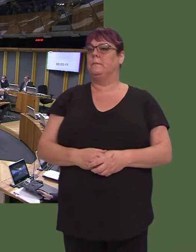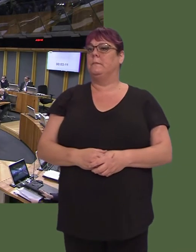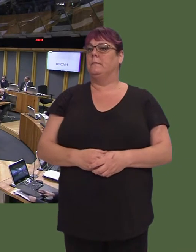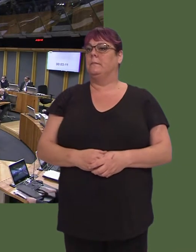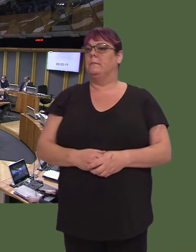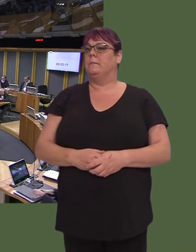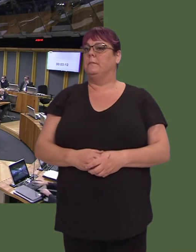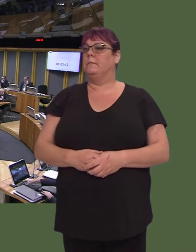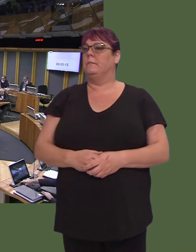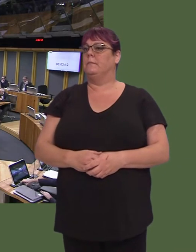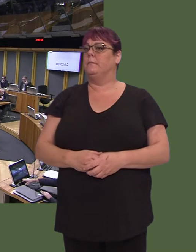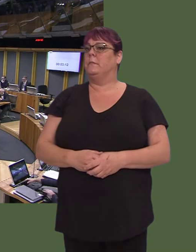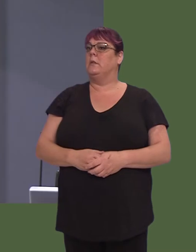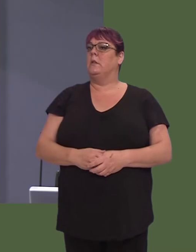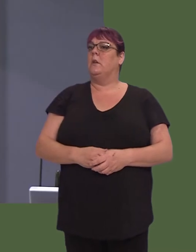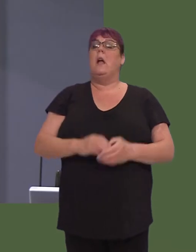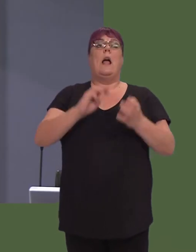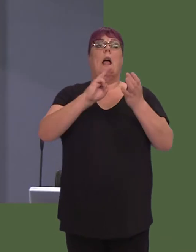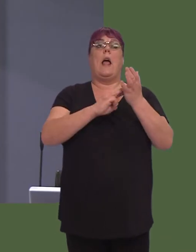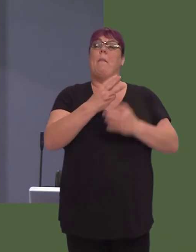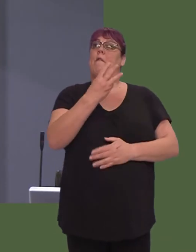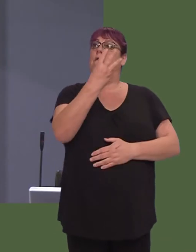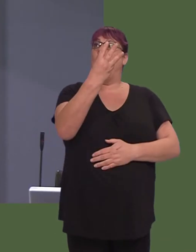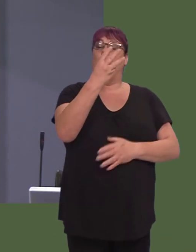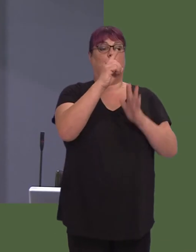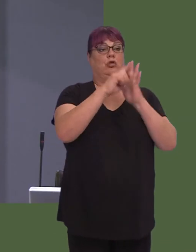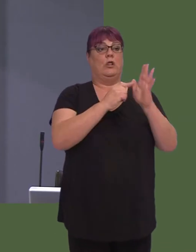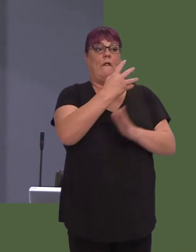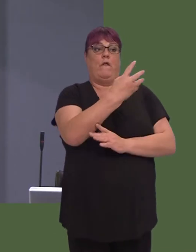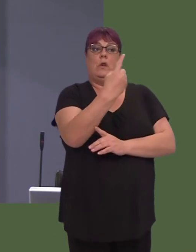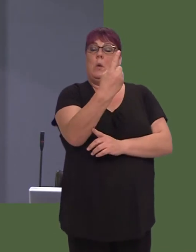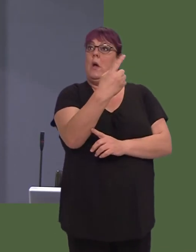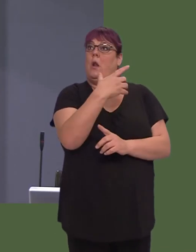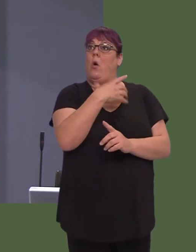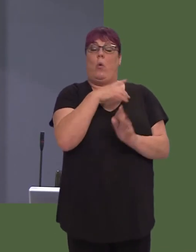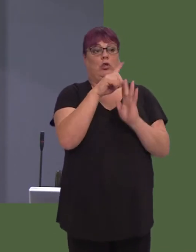of junction 41 westbound states there is a goal to try to ease congestion in that particular